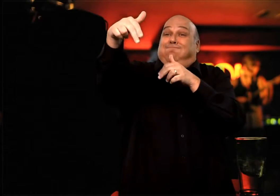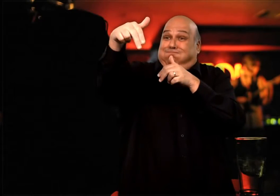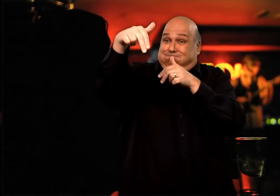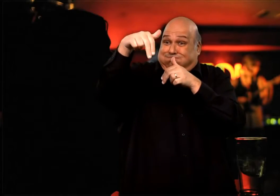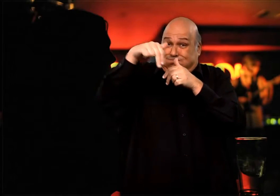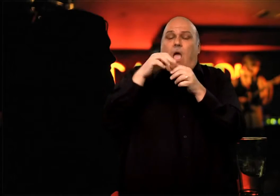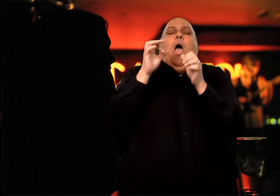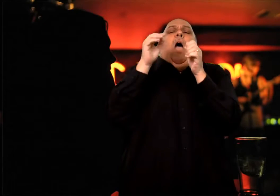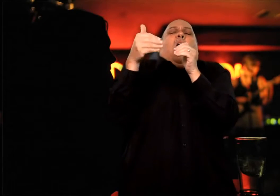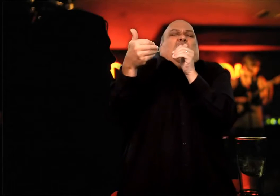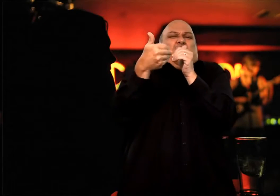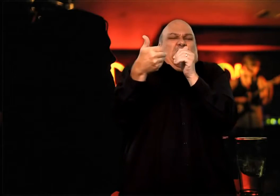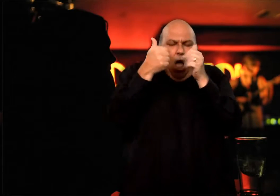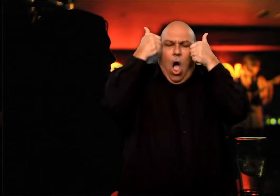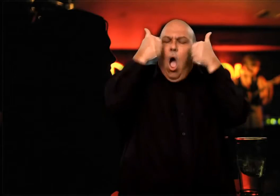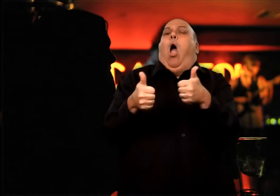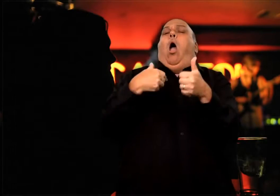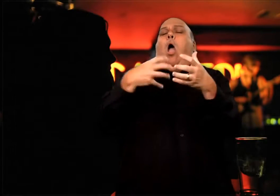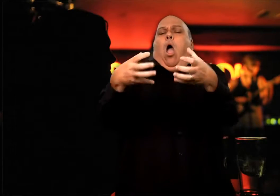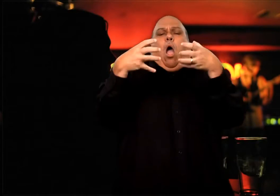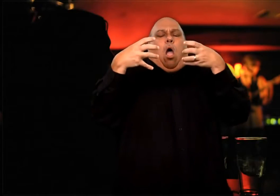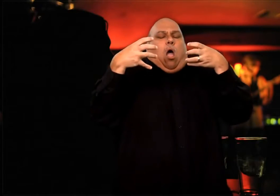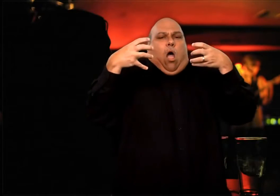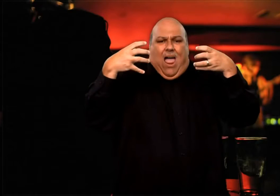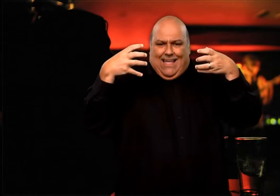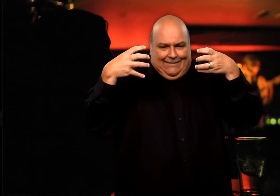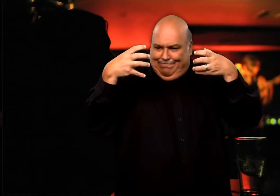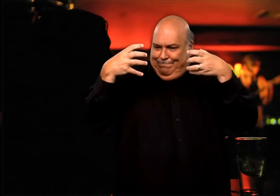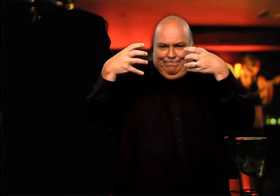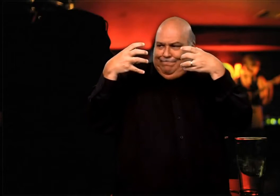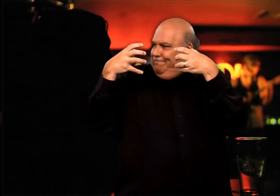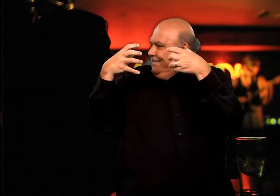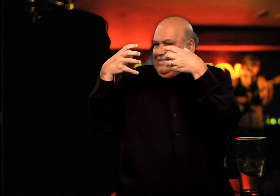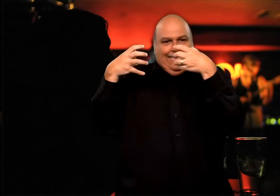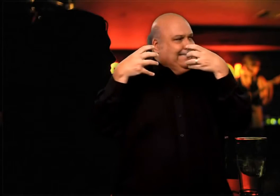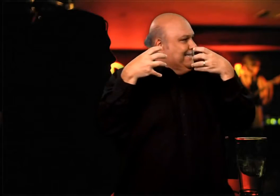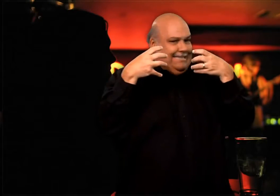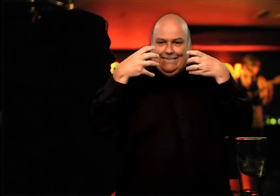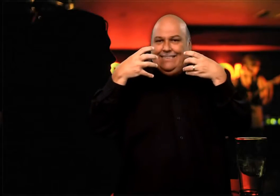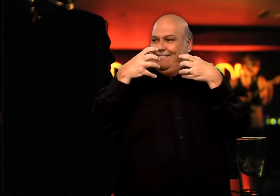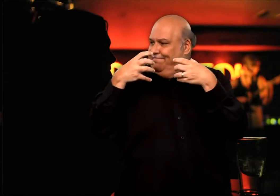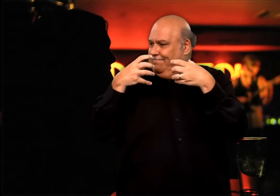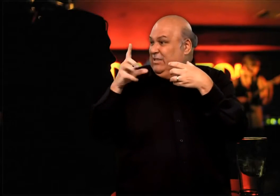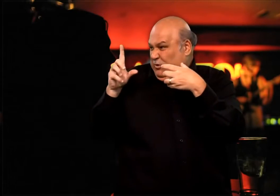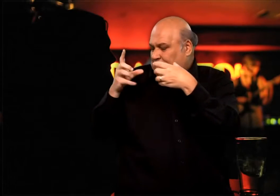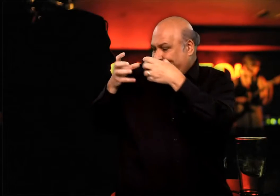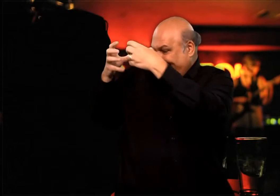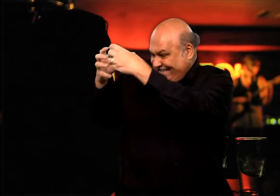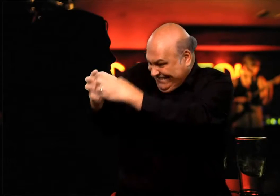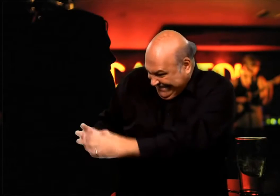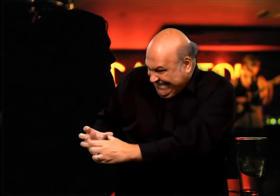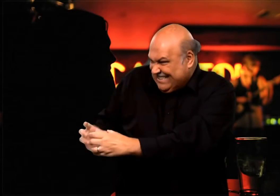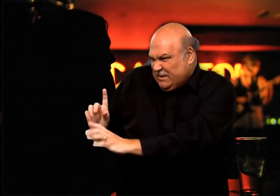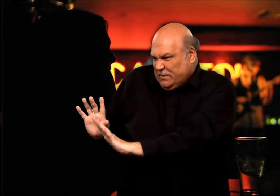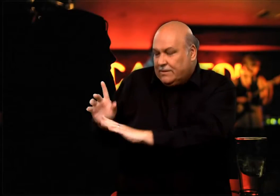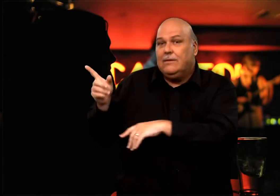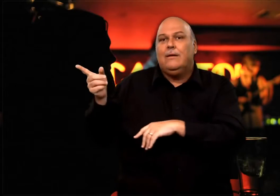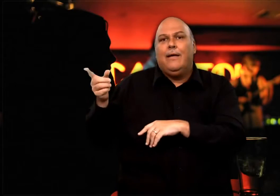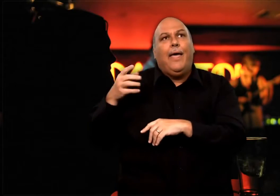surprised and told her that I thought she doesn’t smoke anymore? Well, she said with a smirk, I still smoke occasionally... Once, Blair arrived to my end with my drinks